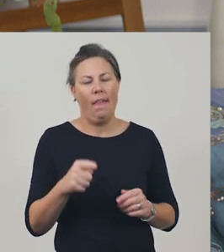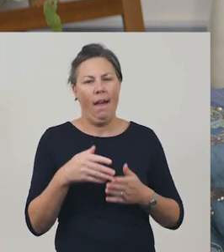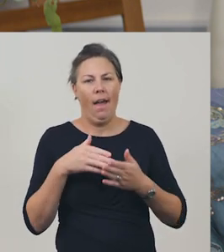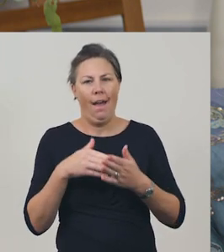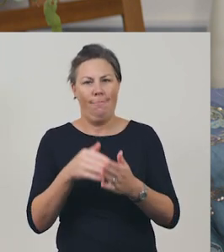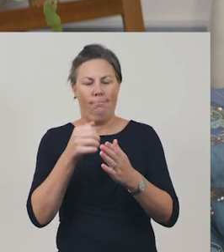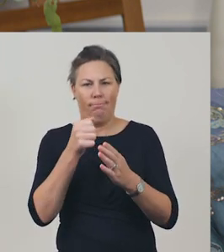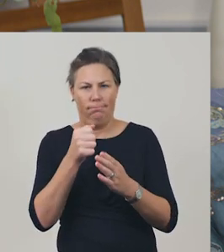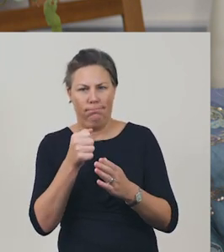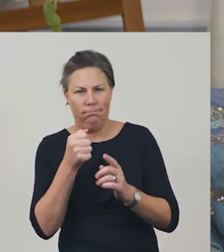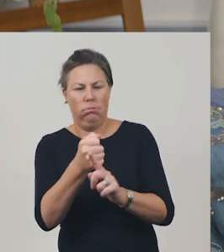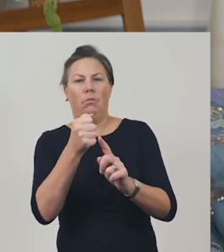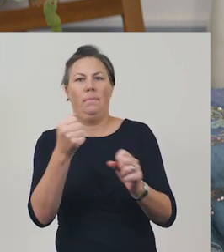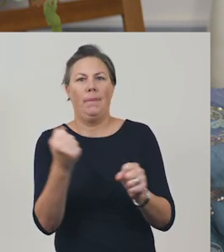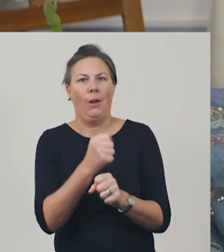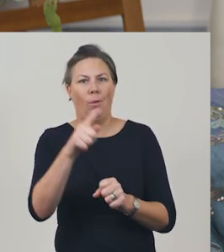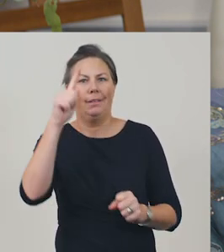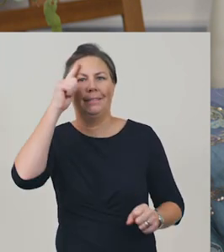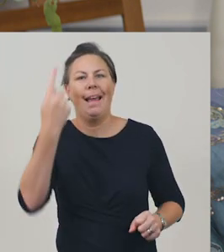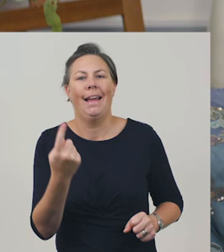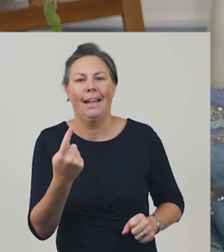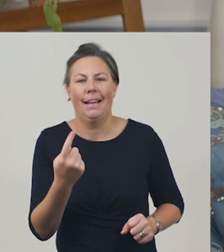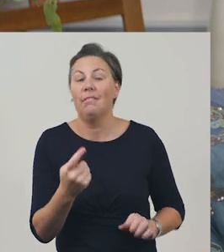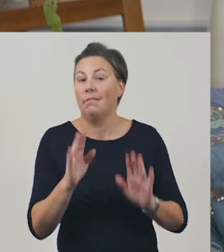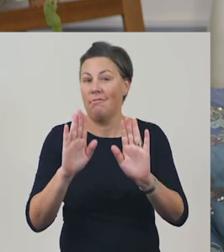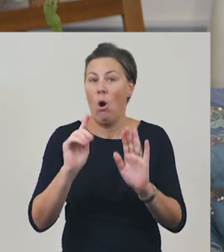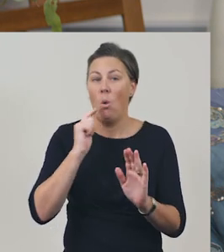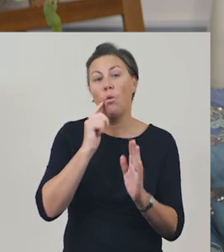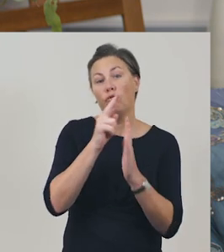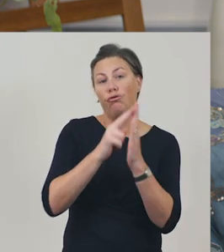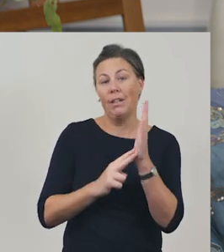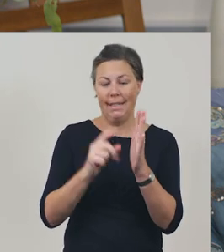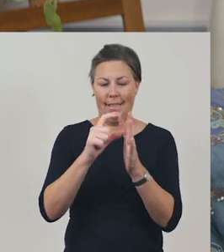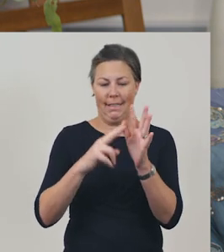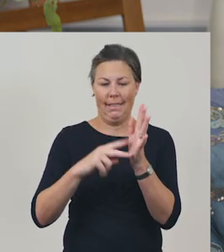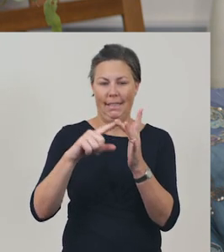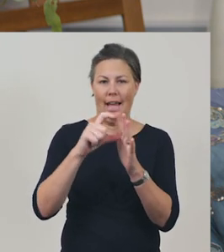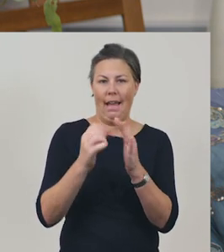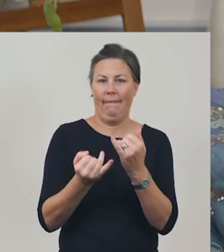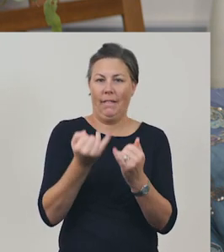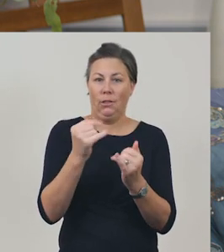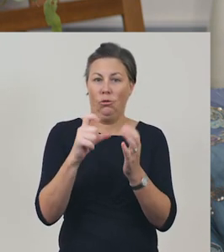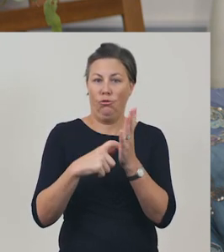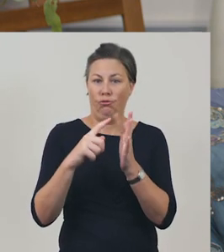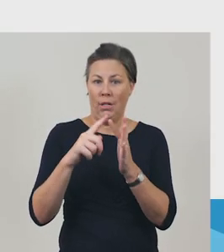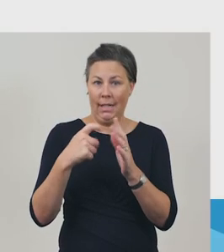Let’s read the poem, ‘David’s Creek’ and look how the author used repetition.